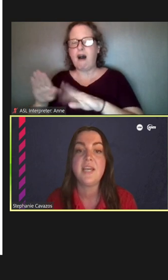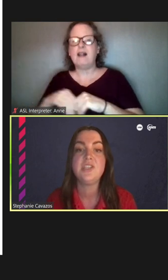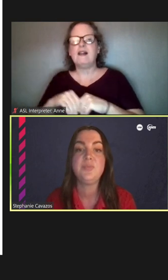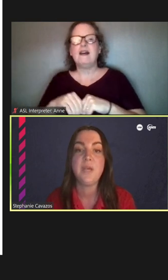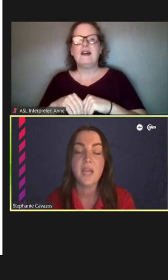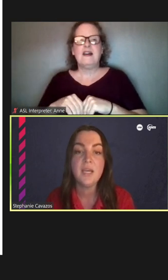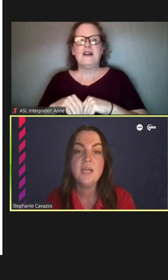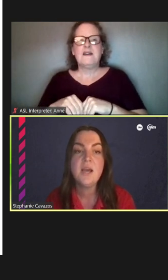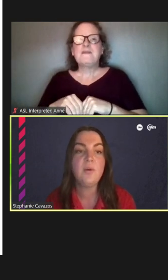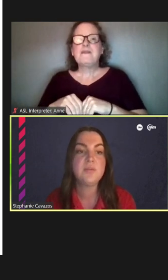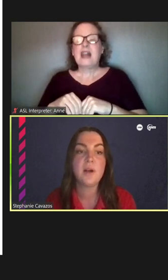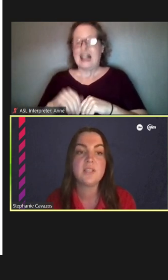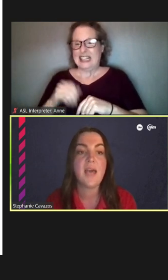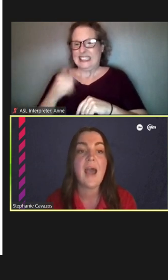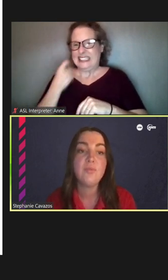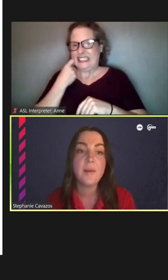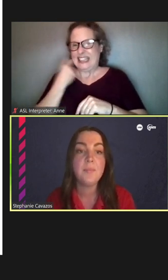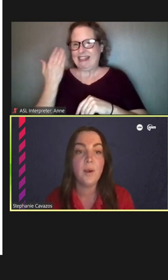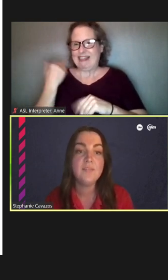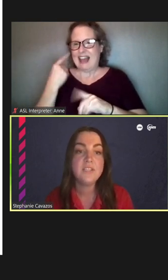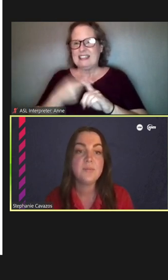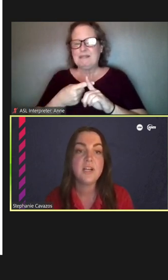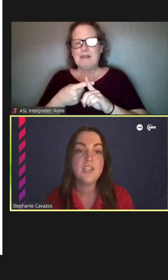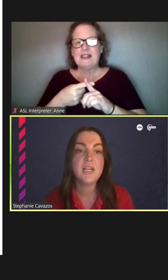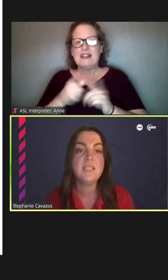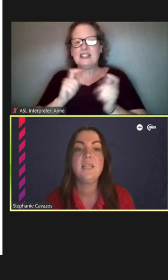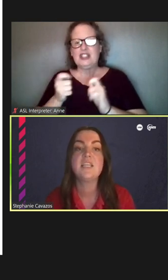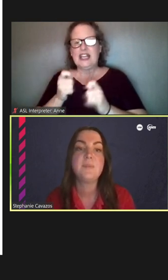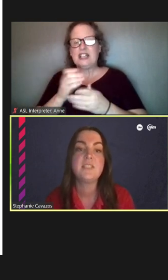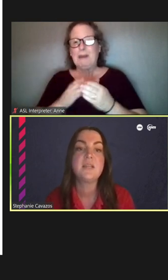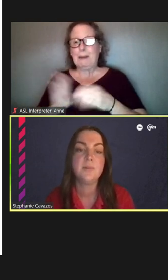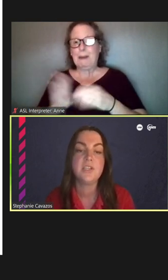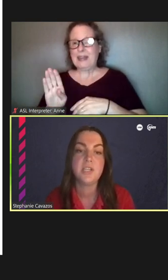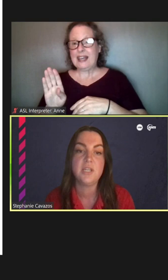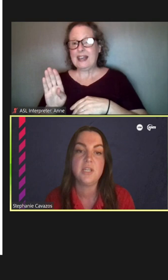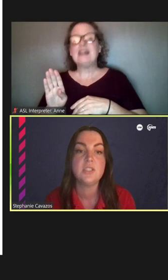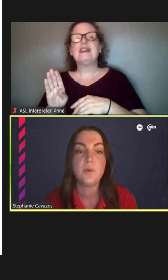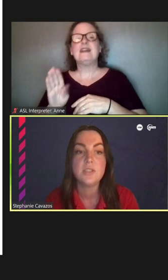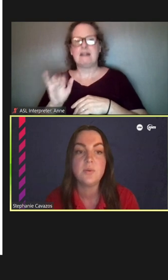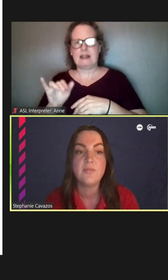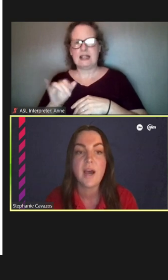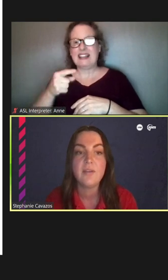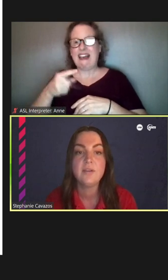Stage B, which marked the halfway point of this project, and the expected completion is in 2025.